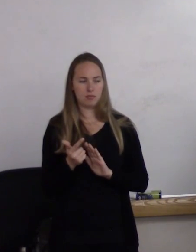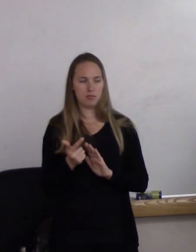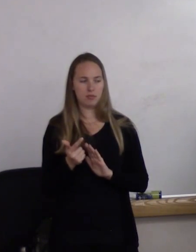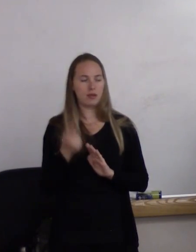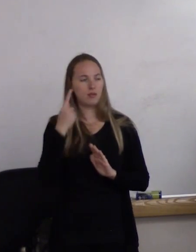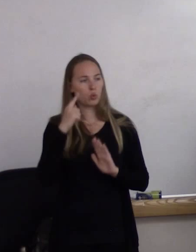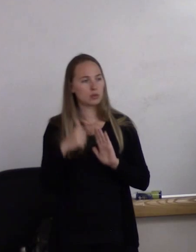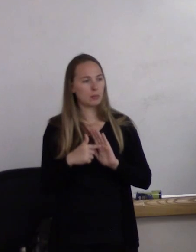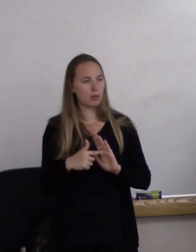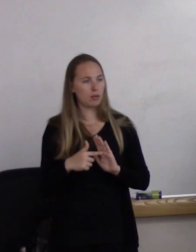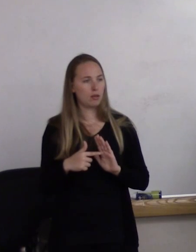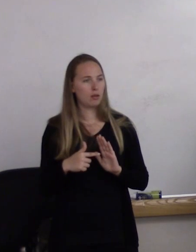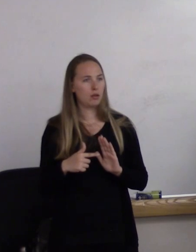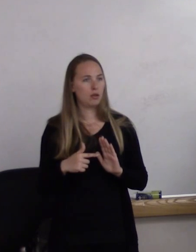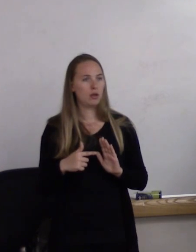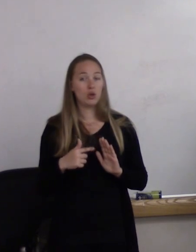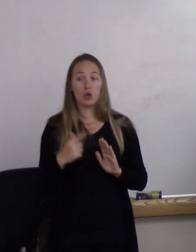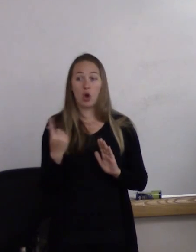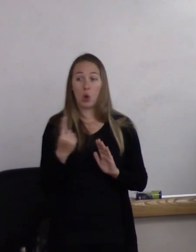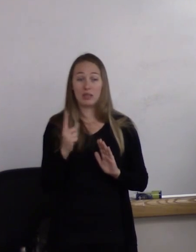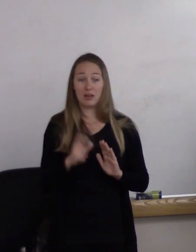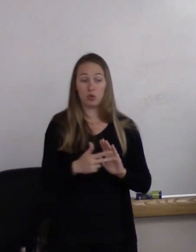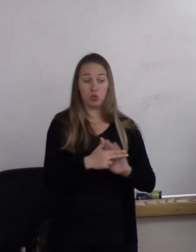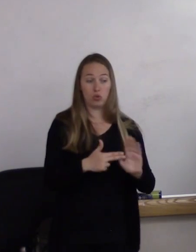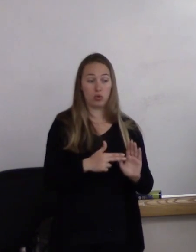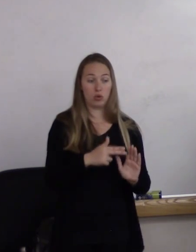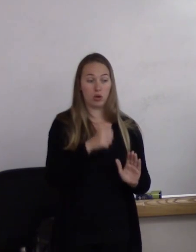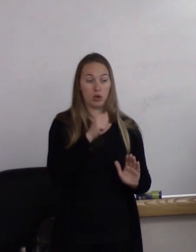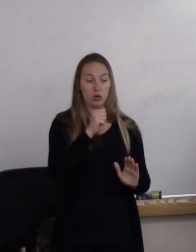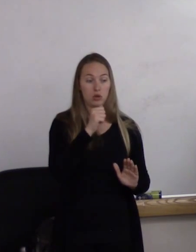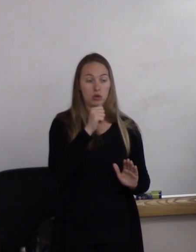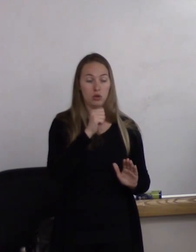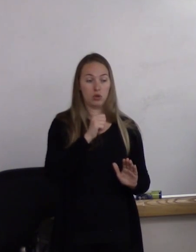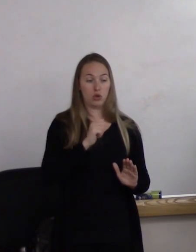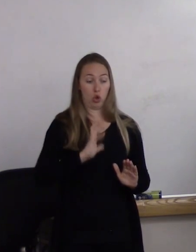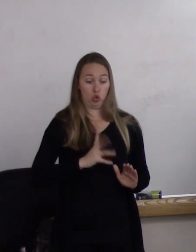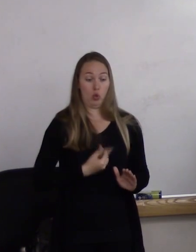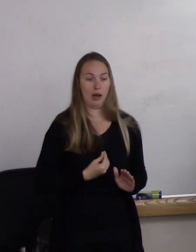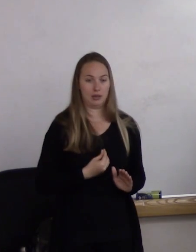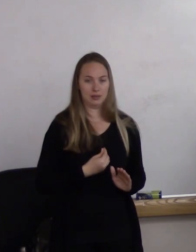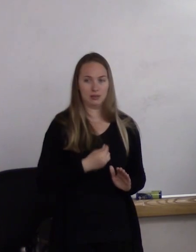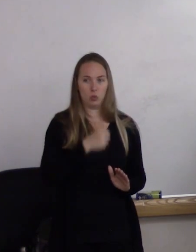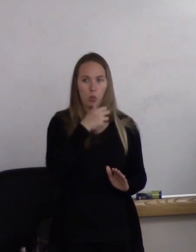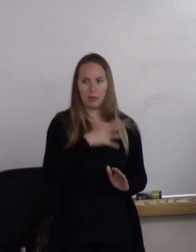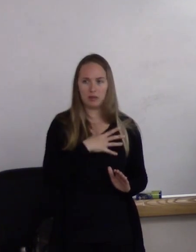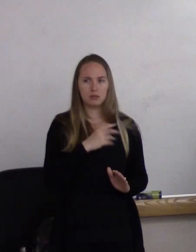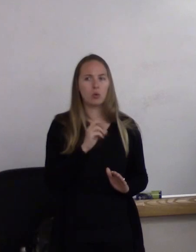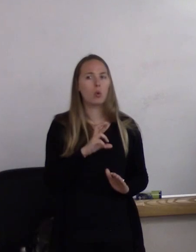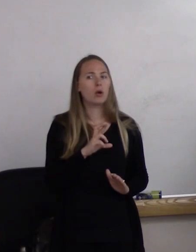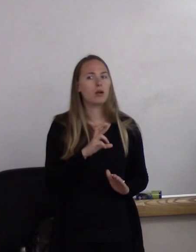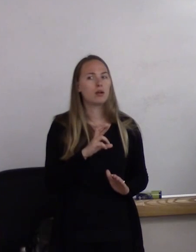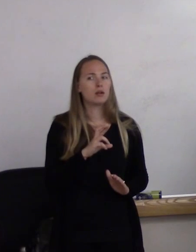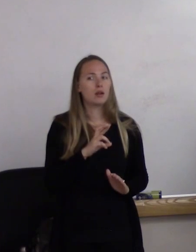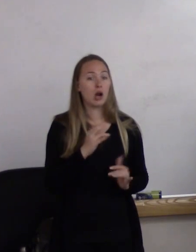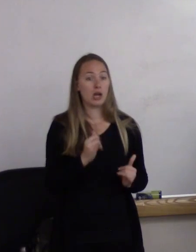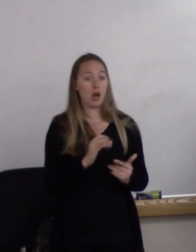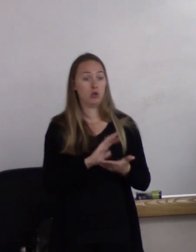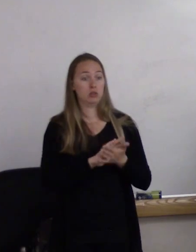do you always have to be called a trans woman or are you now a woman? Mm-hmm. (man) But, like, things like,